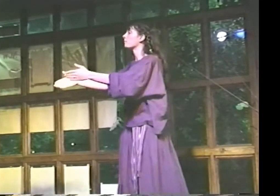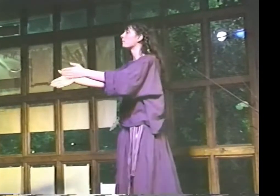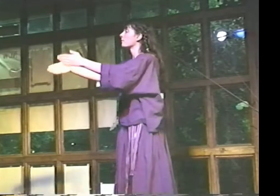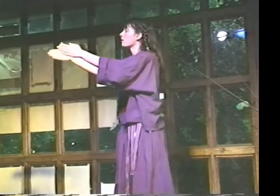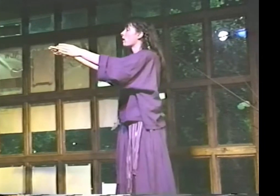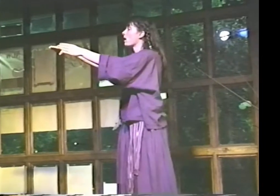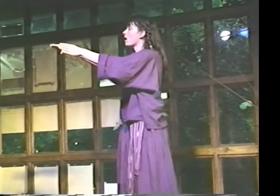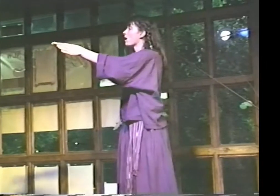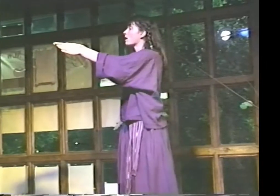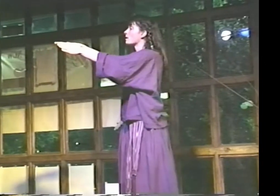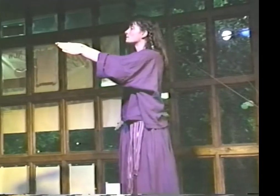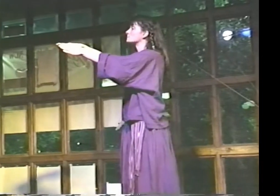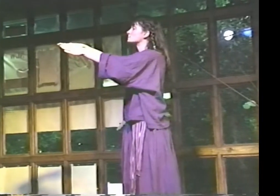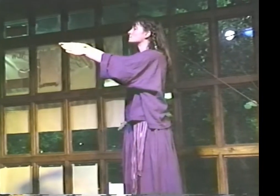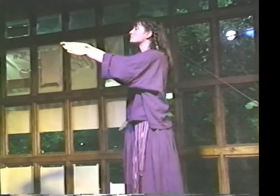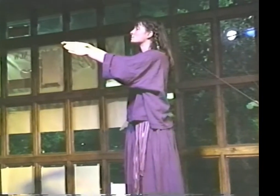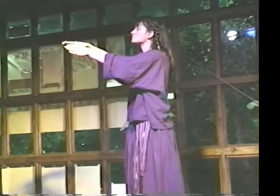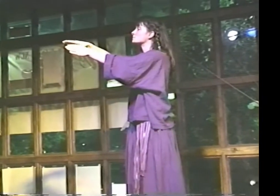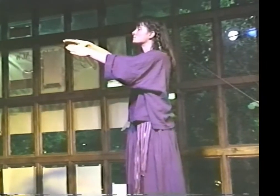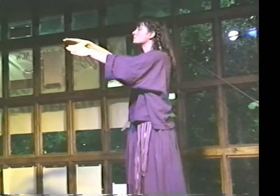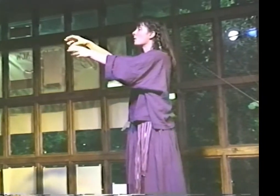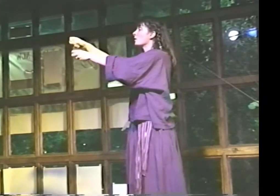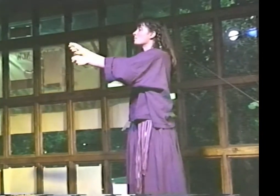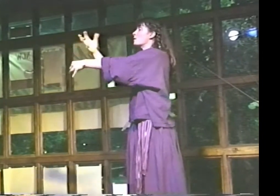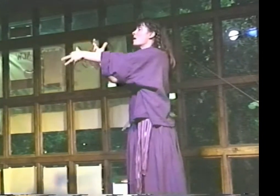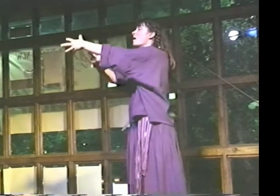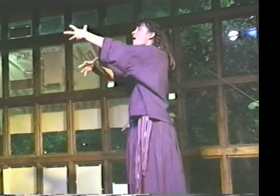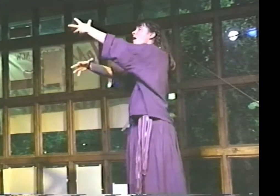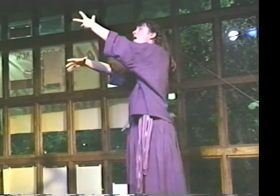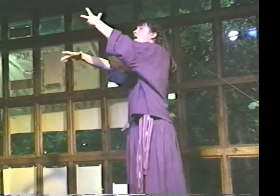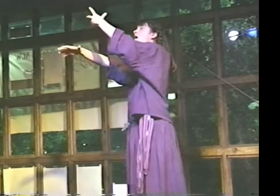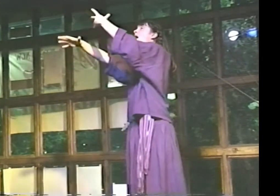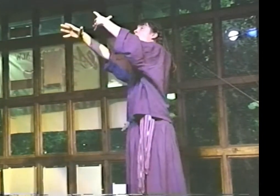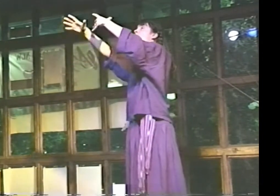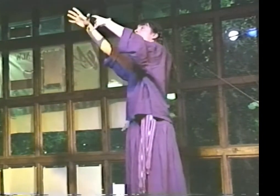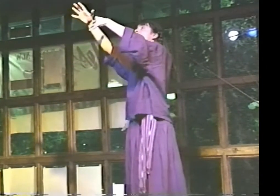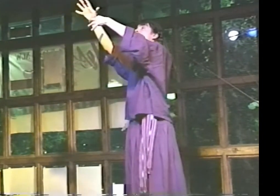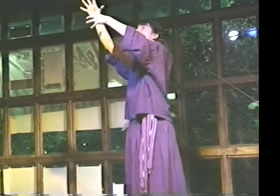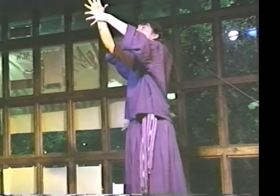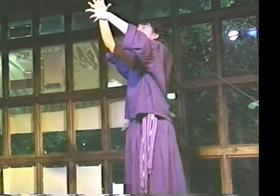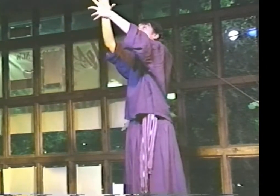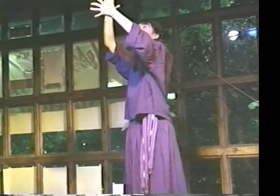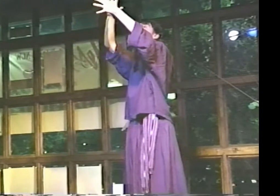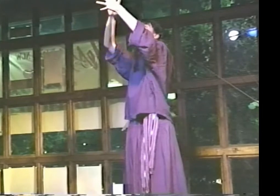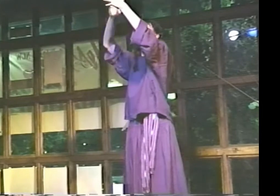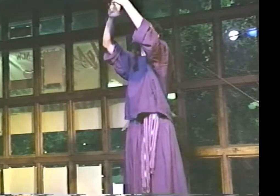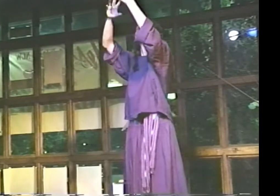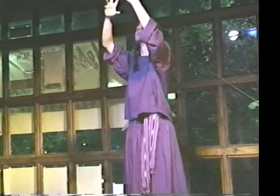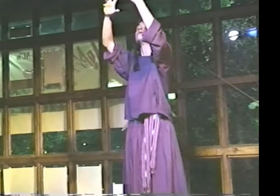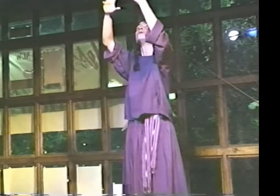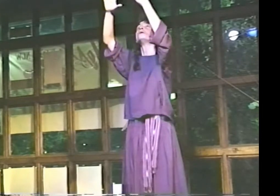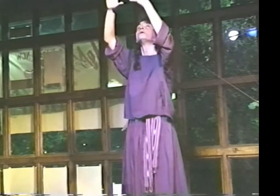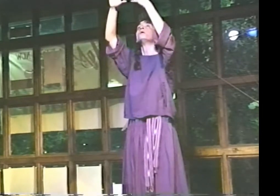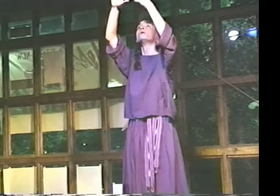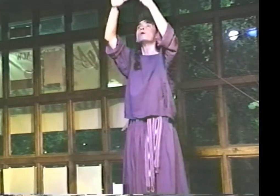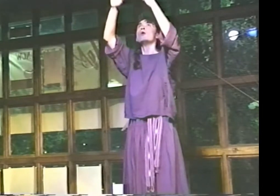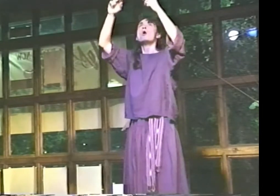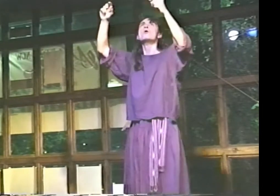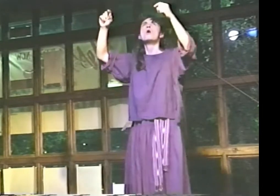"AND THE EARTH IN ITS BOX, THE LID CRACKS OPEN, AND MIST COMES OUT."